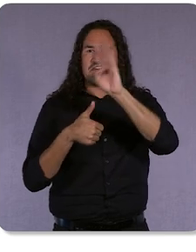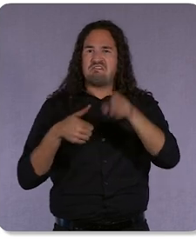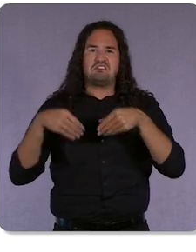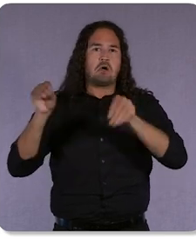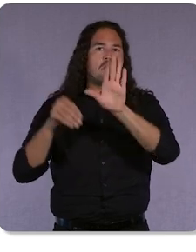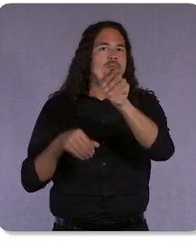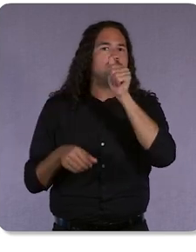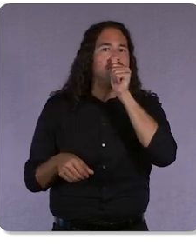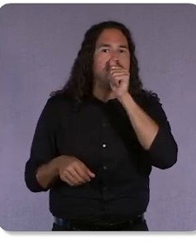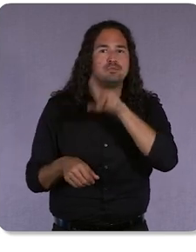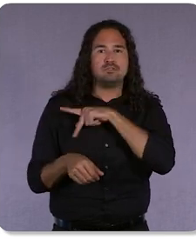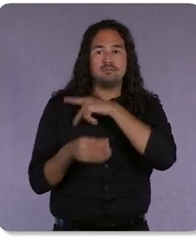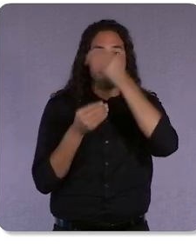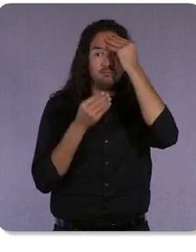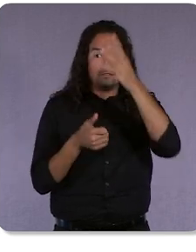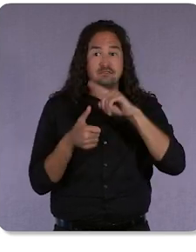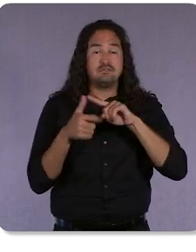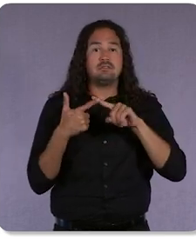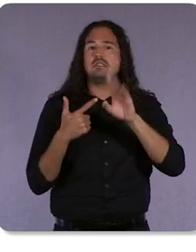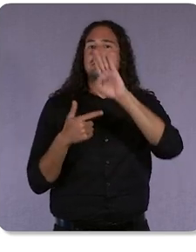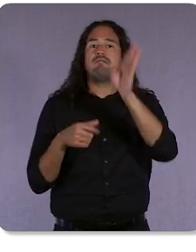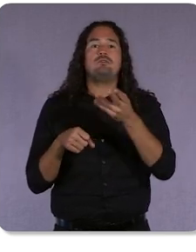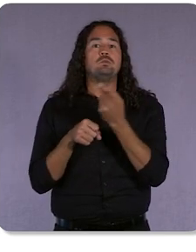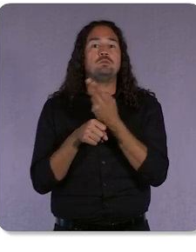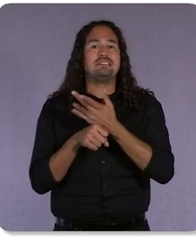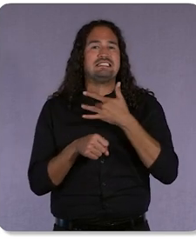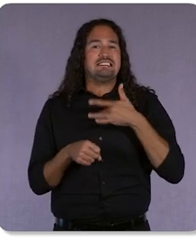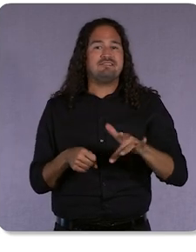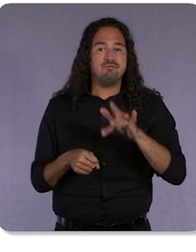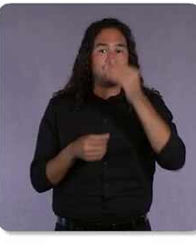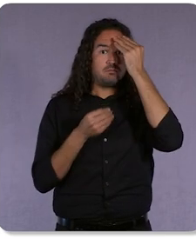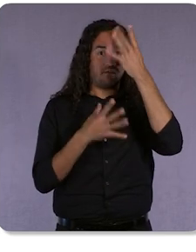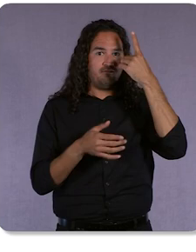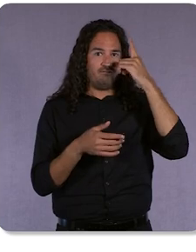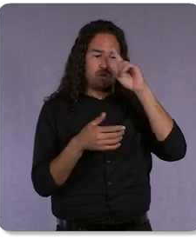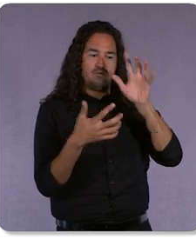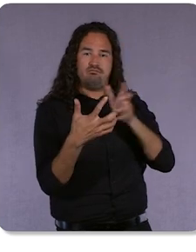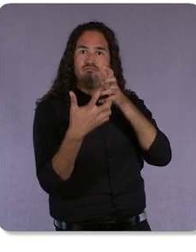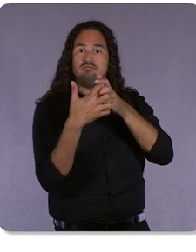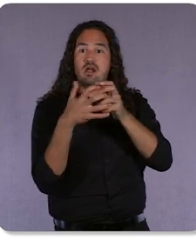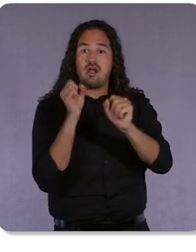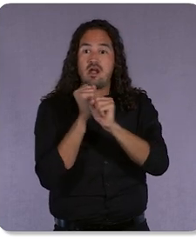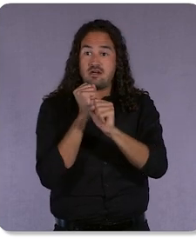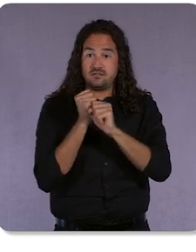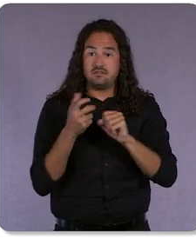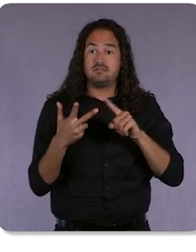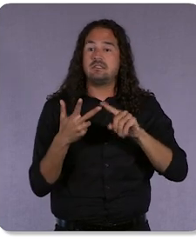We never use sensitive information to personalize ads. We never use the content you create to personalize ads.